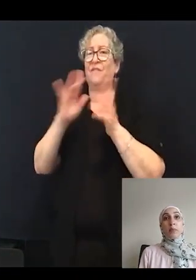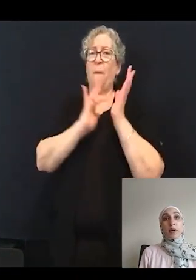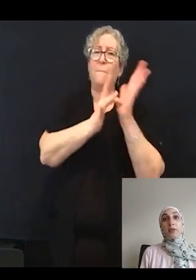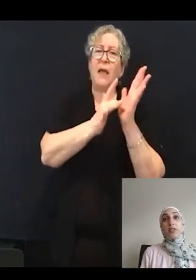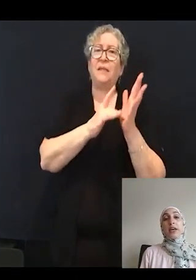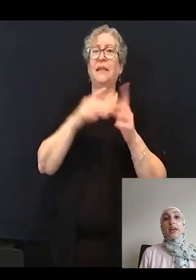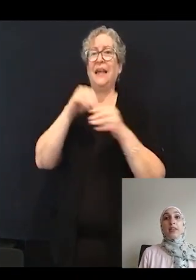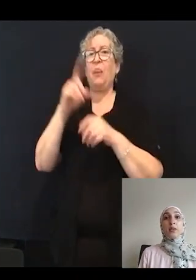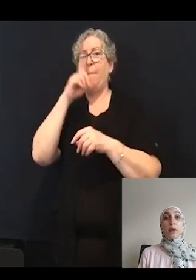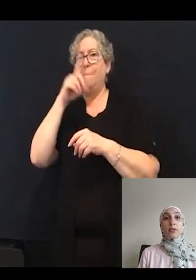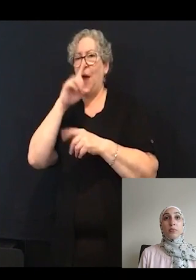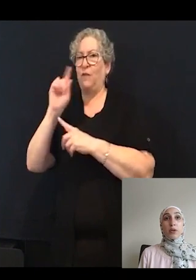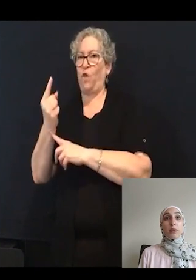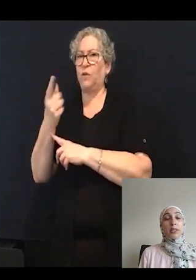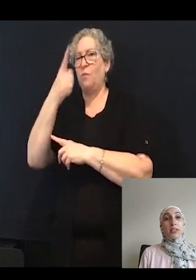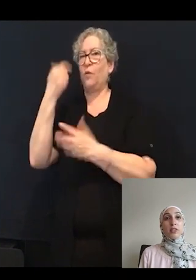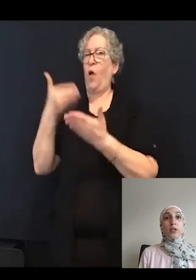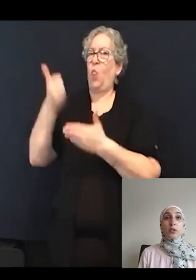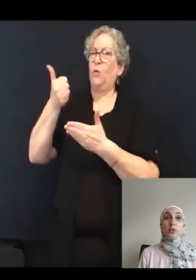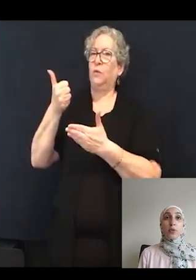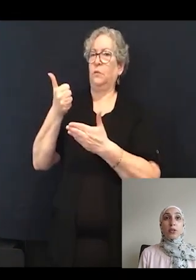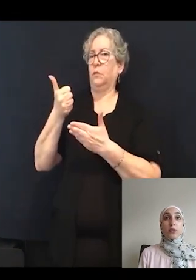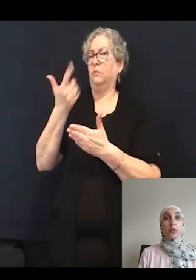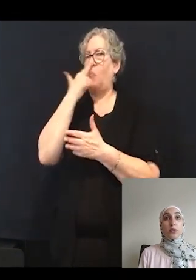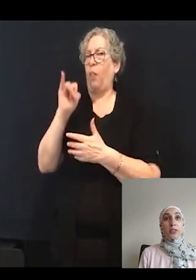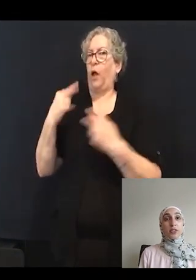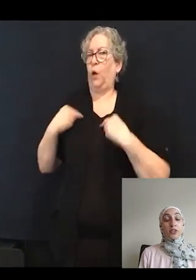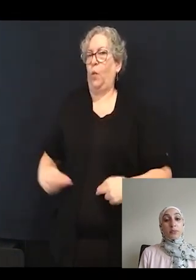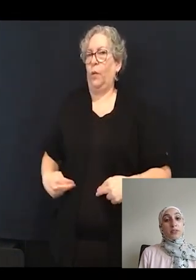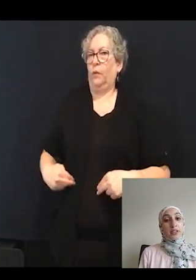in the mouse model because it's a closer model to humans in terms of anatomy.